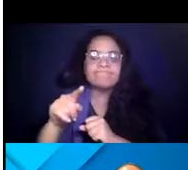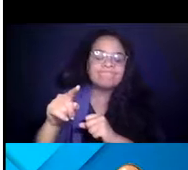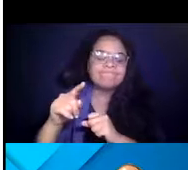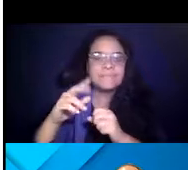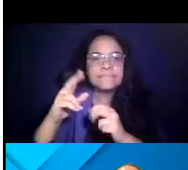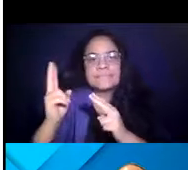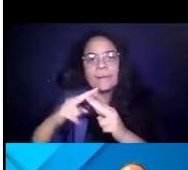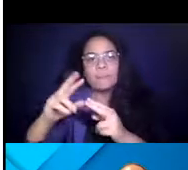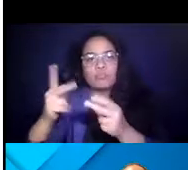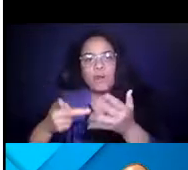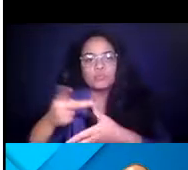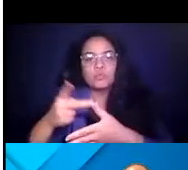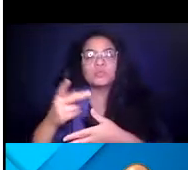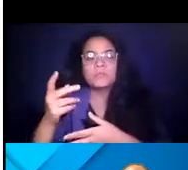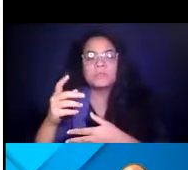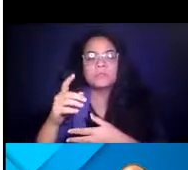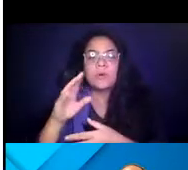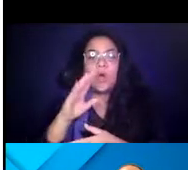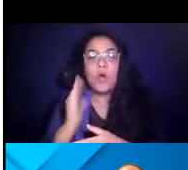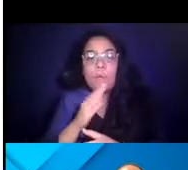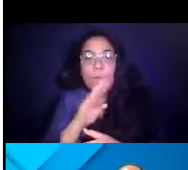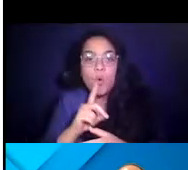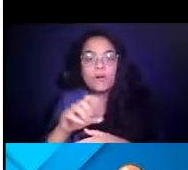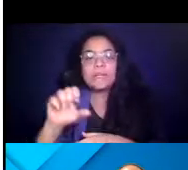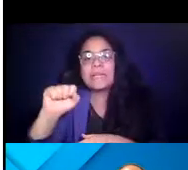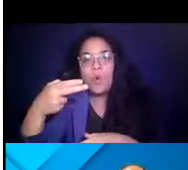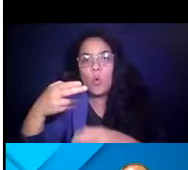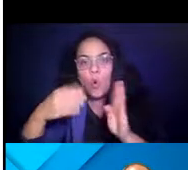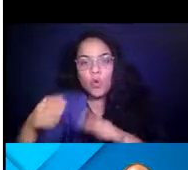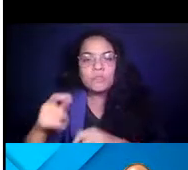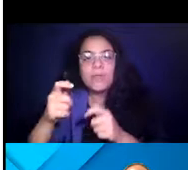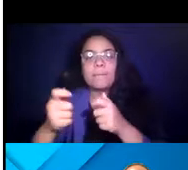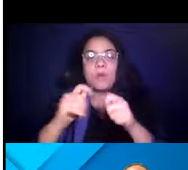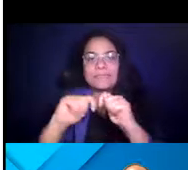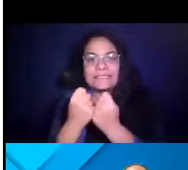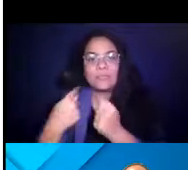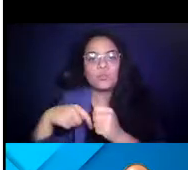14:48:46 Our board, our stakeholders, our management team, we all focused on keeping